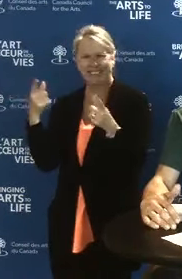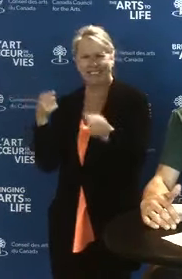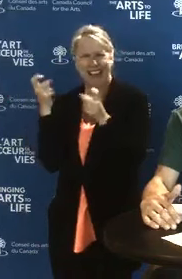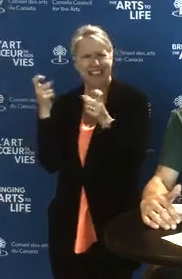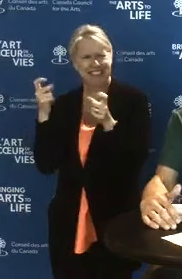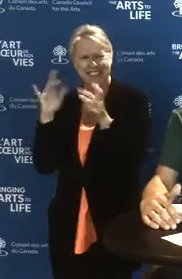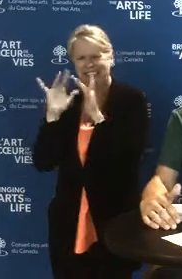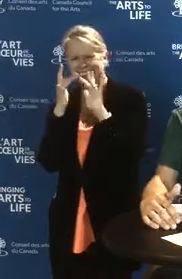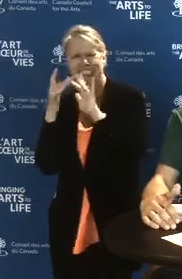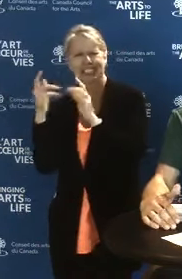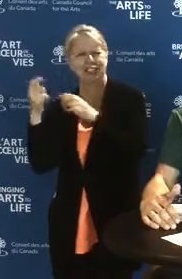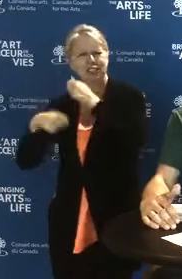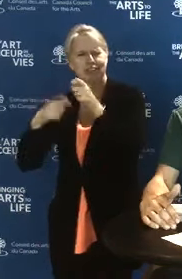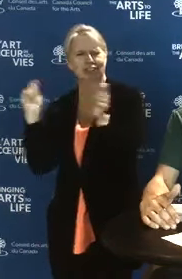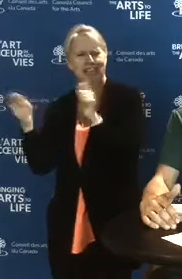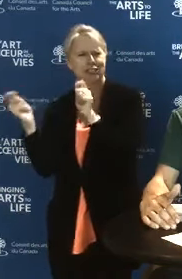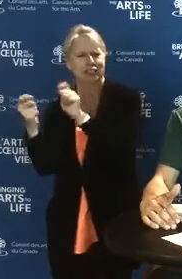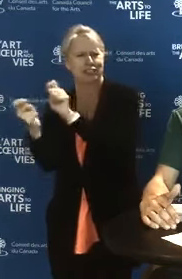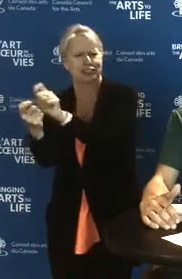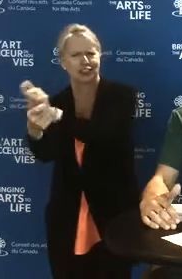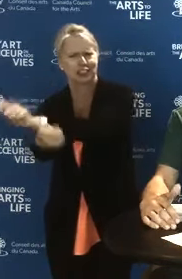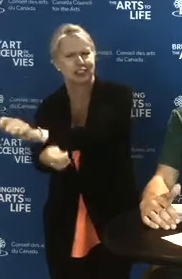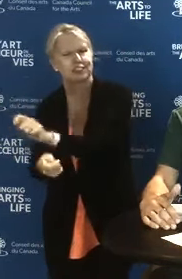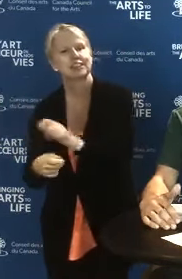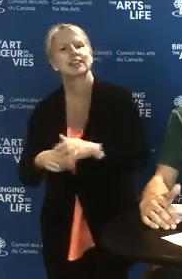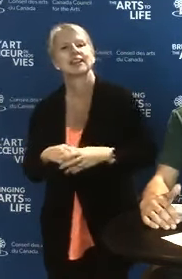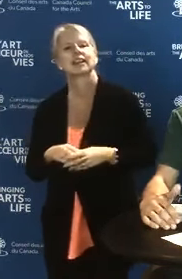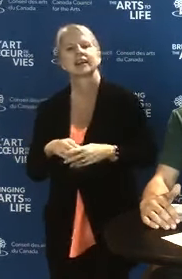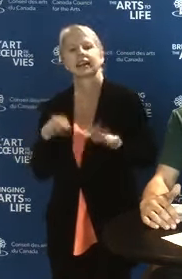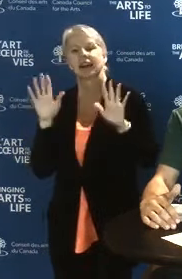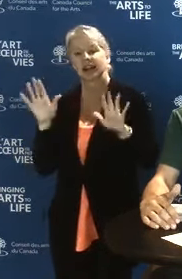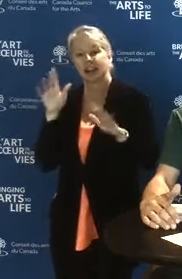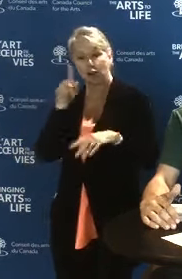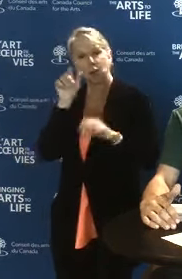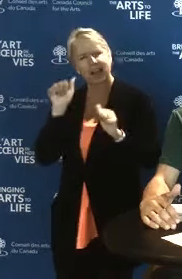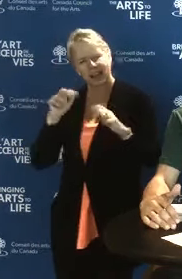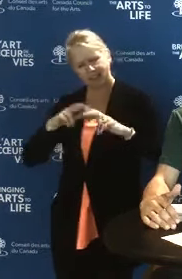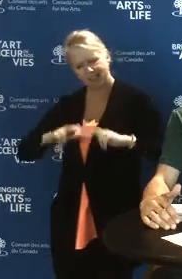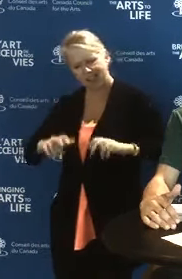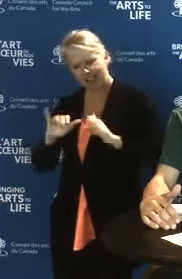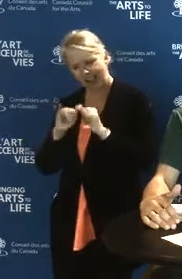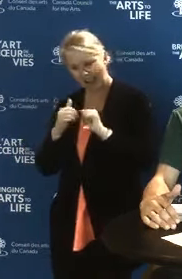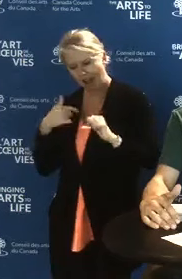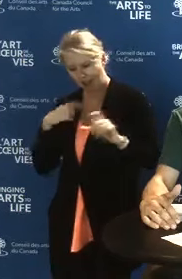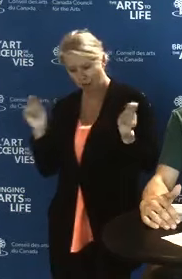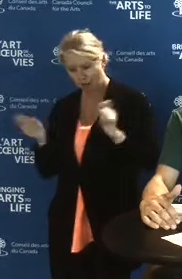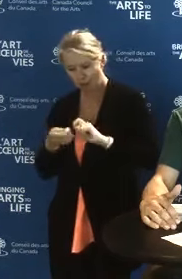And so you could ask yourself how to work differently in a digital landscape.